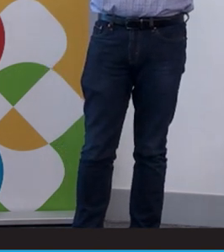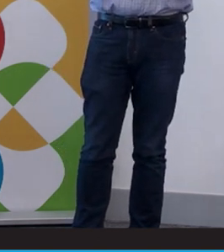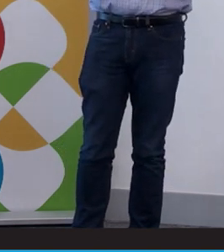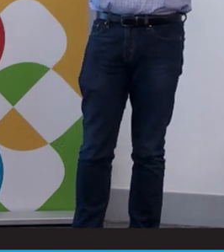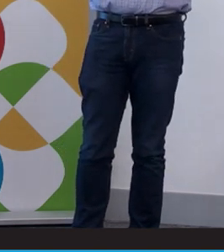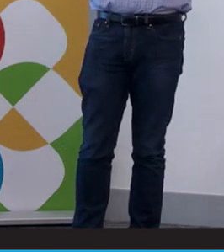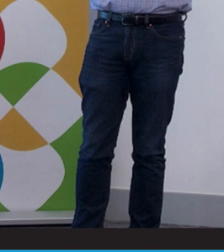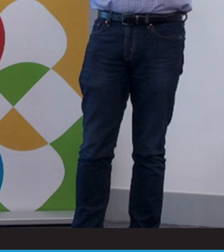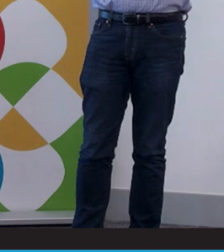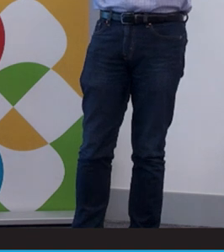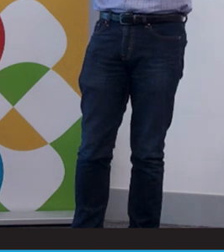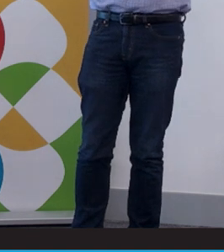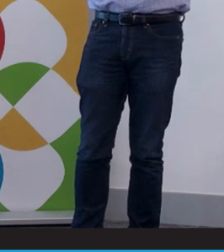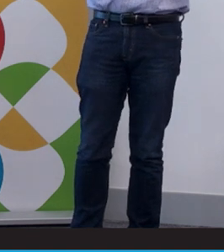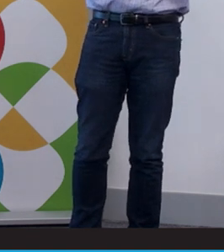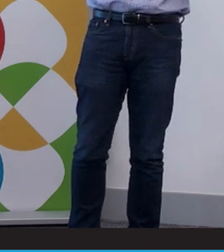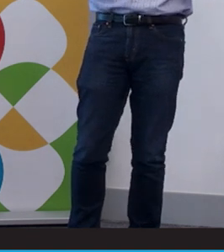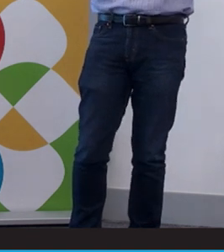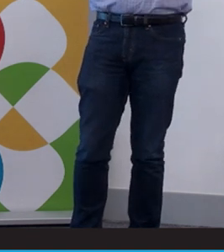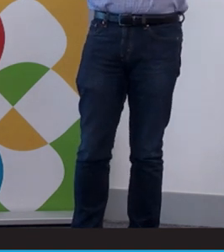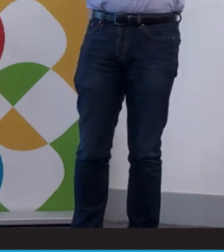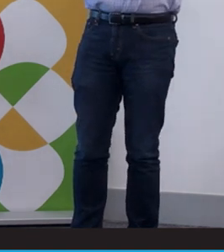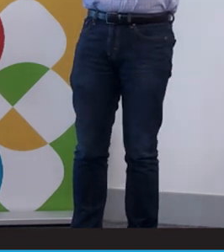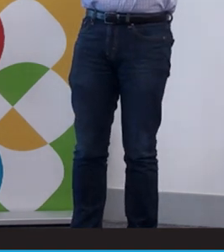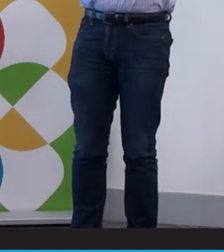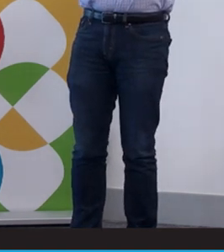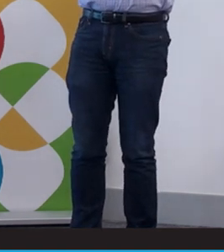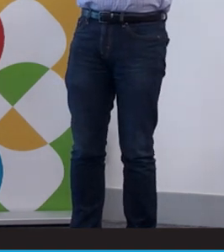art union I think is what is mostly it's known as perhaps you've bought deaf lottery tickets in the